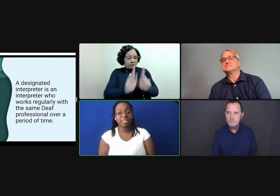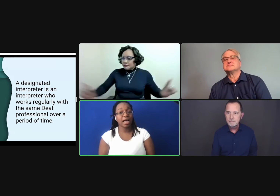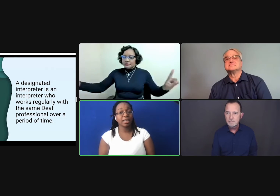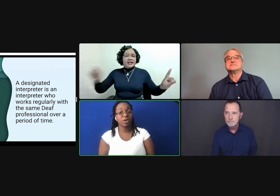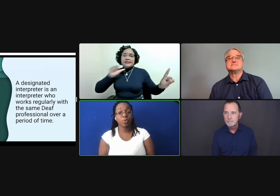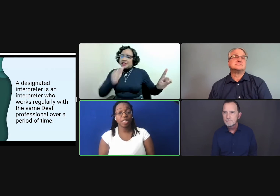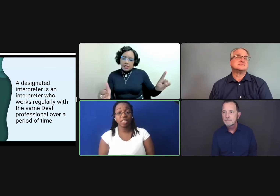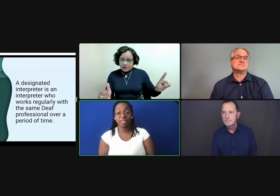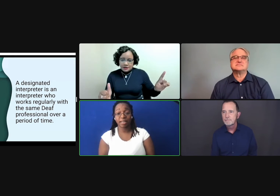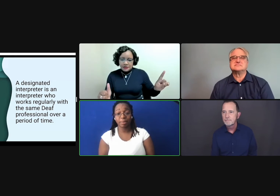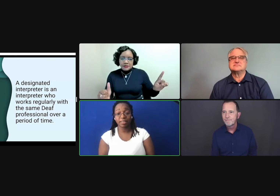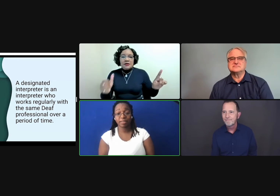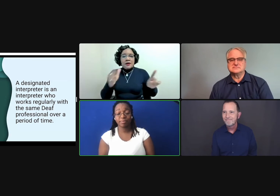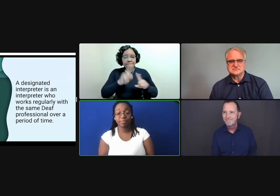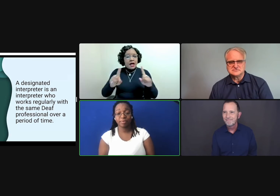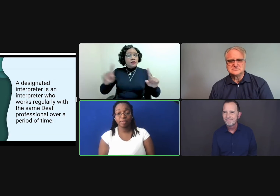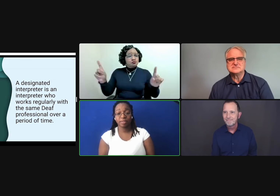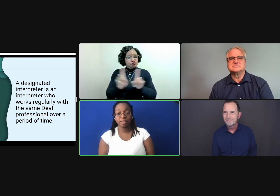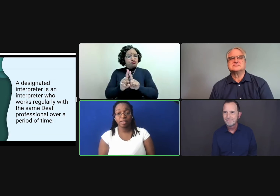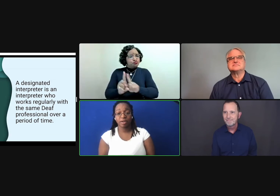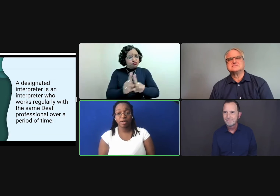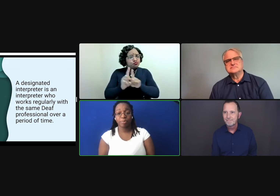It's not a one-and-done assignment,